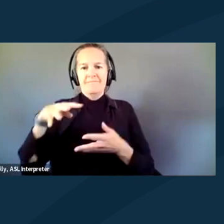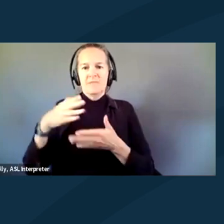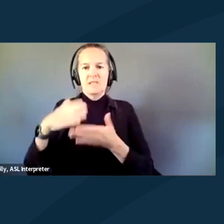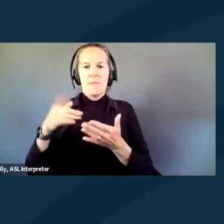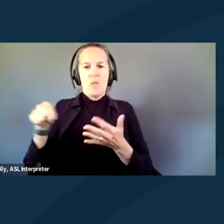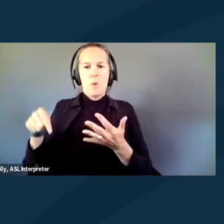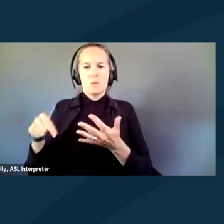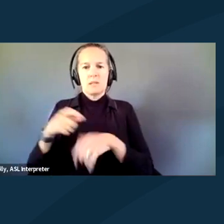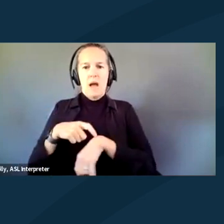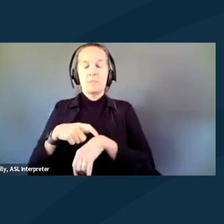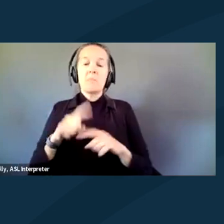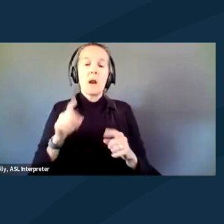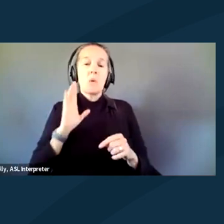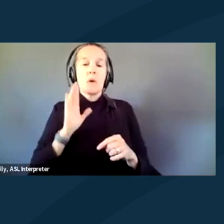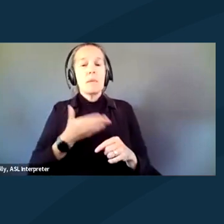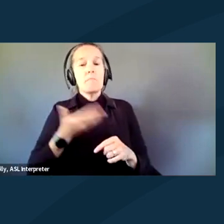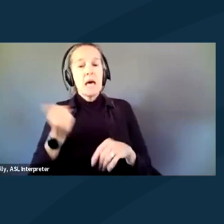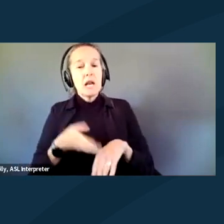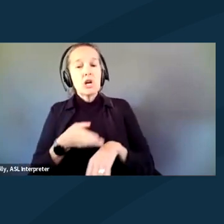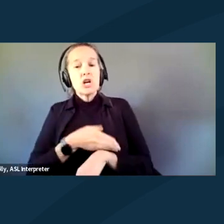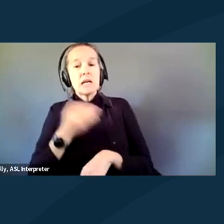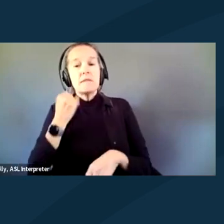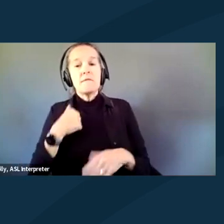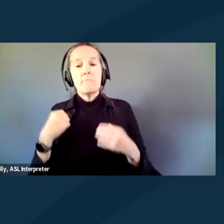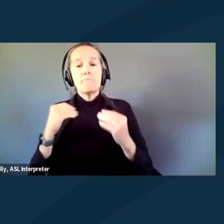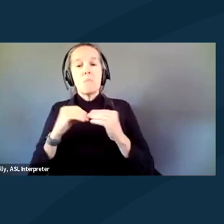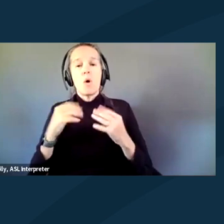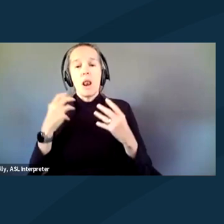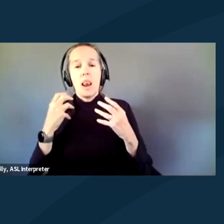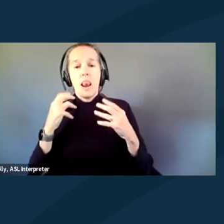if I had been more loud and demanding of my right.